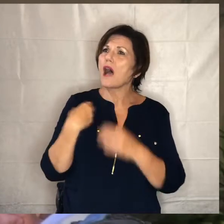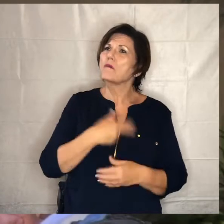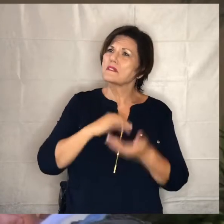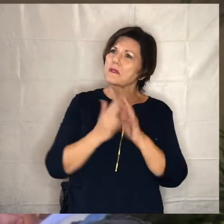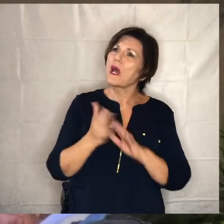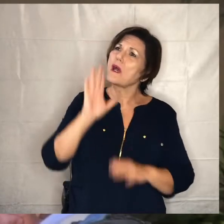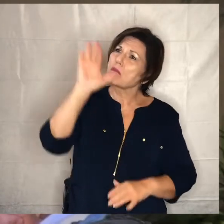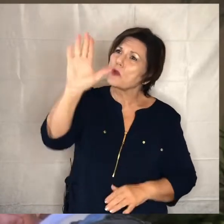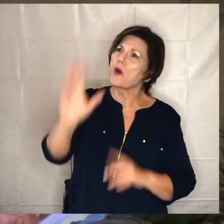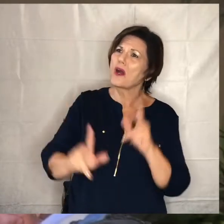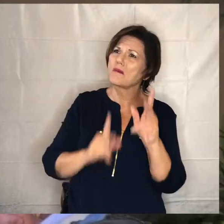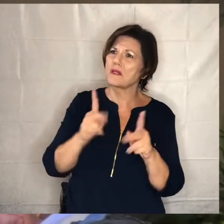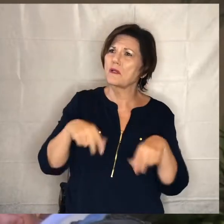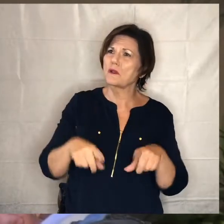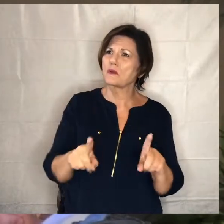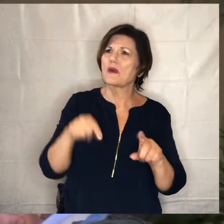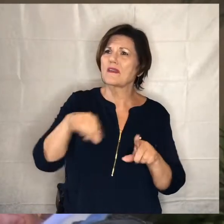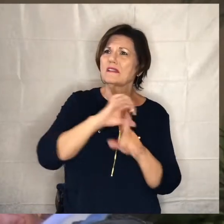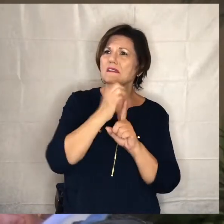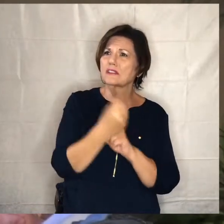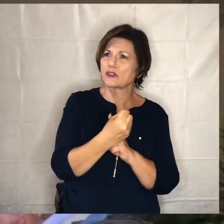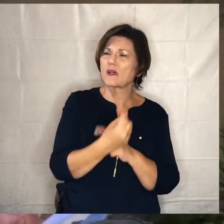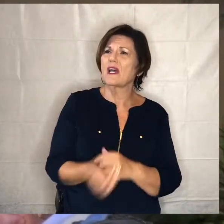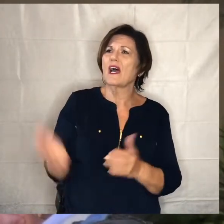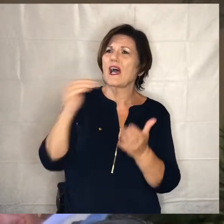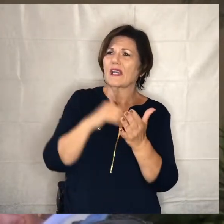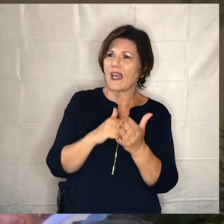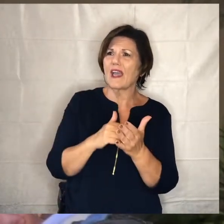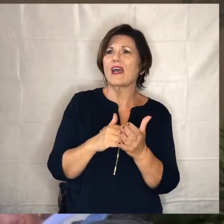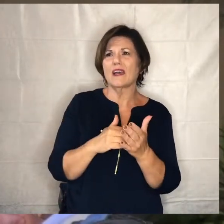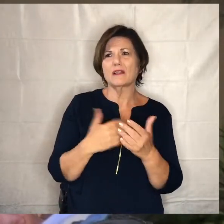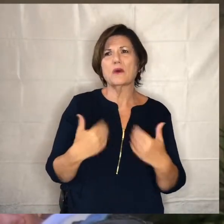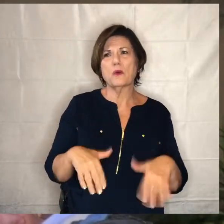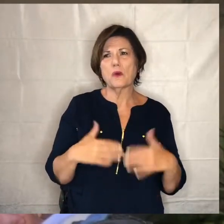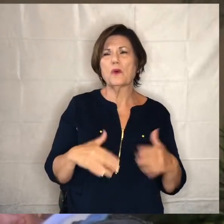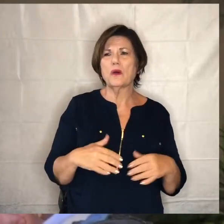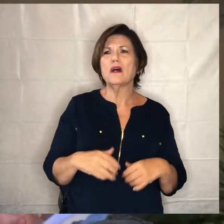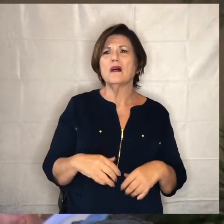in the midst of this and again lord be with those who are most affected